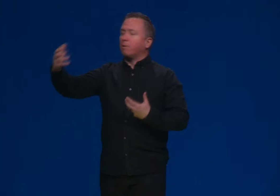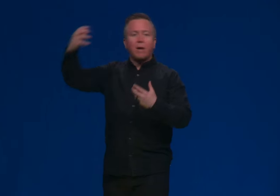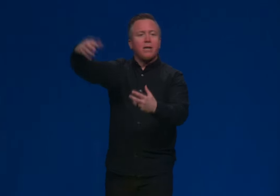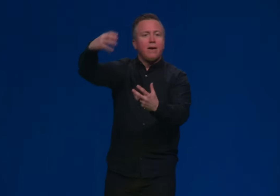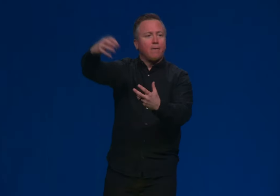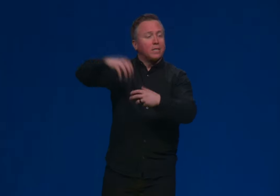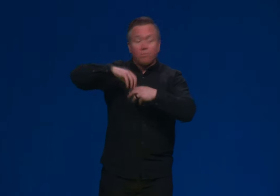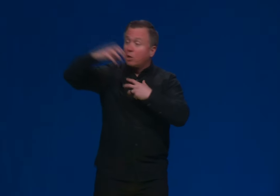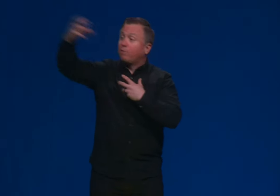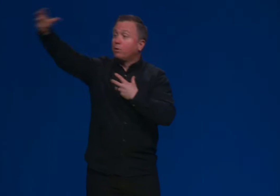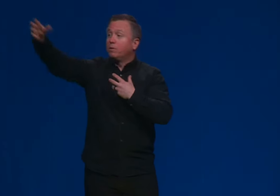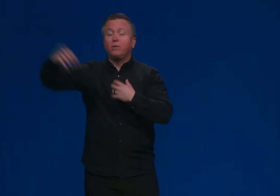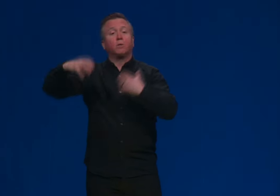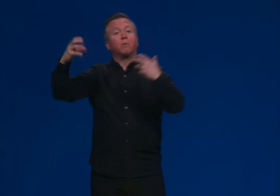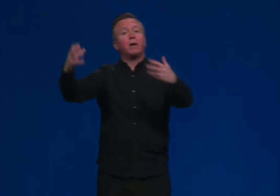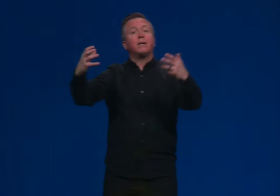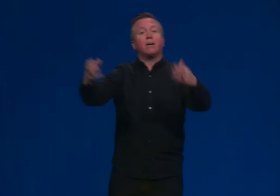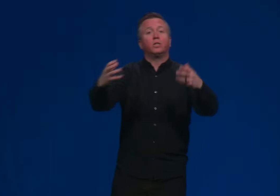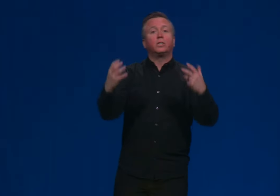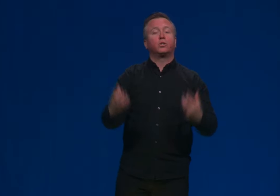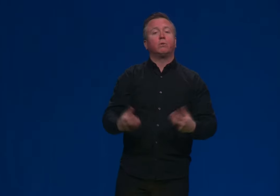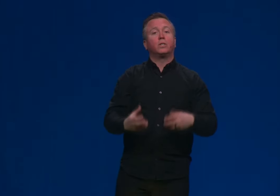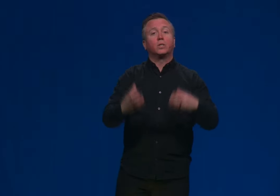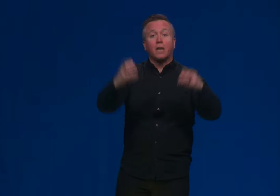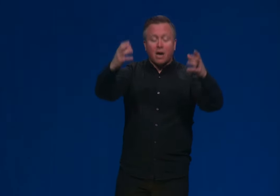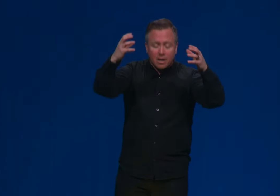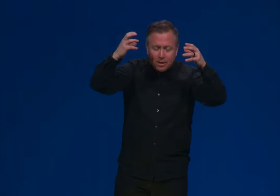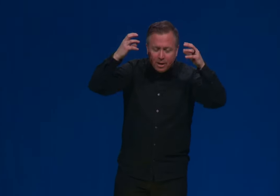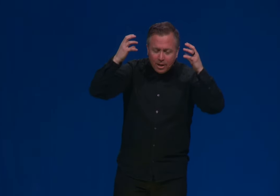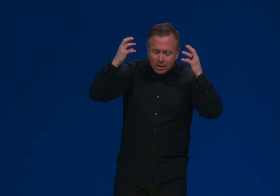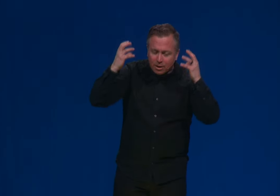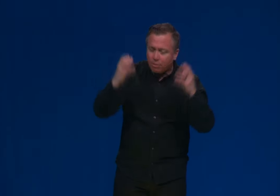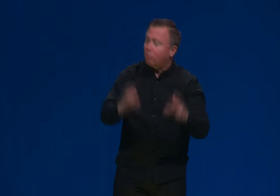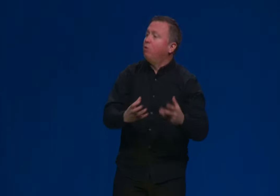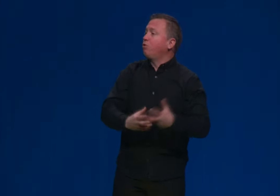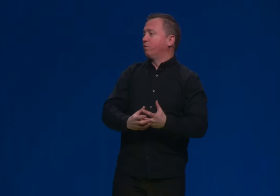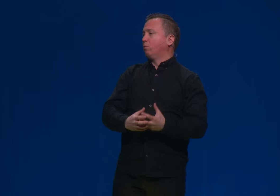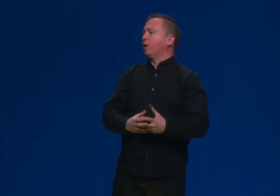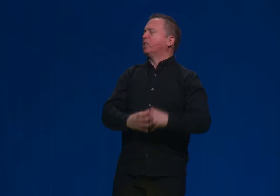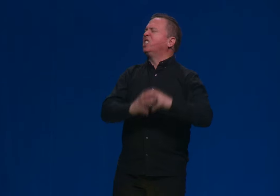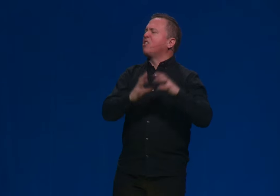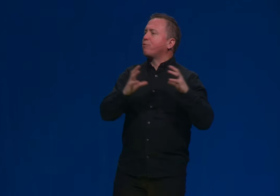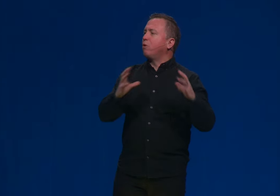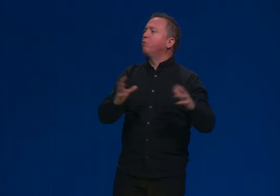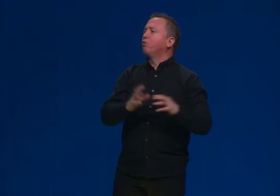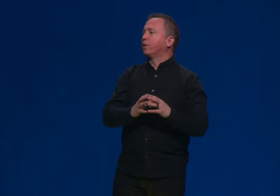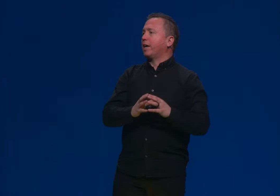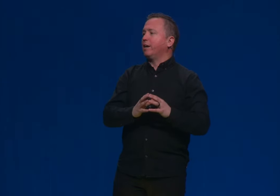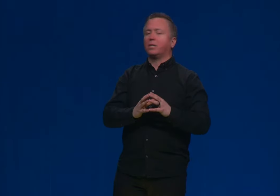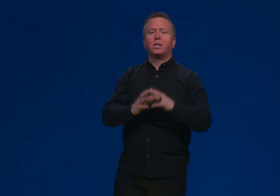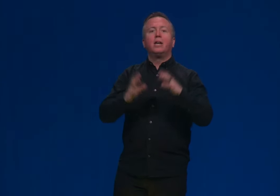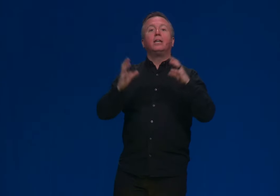But right now that's not we look forward to the future. But right now, Genesis one says God is enthroned over the water. He's enthroned over chaos.